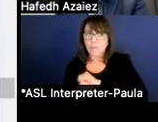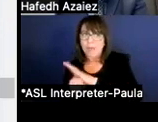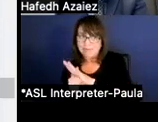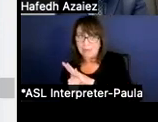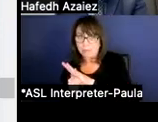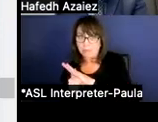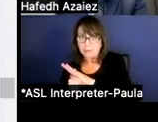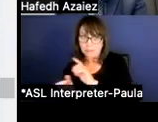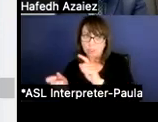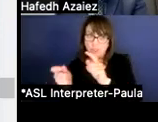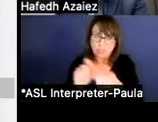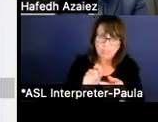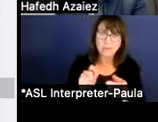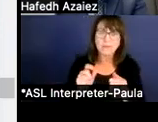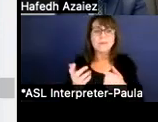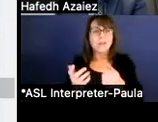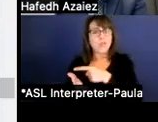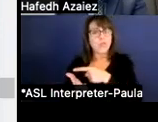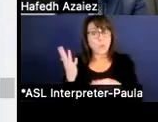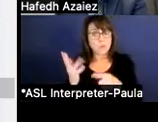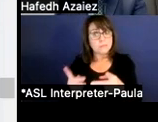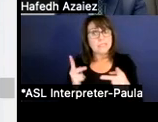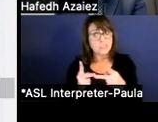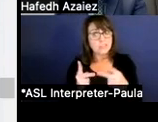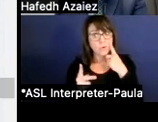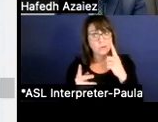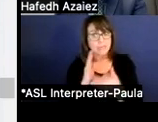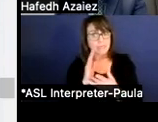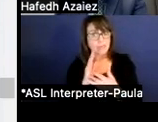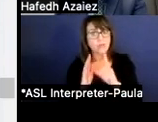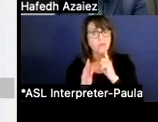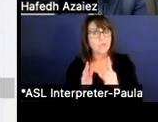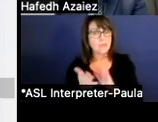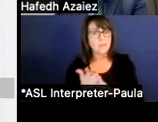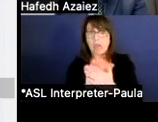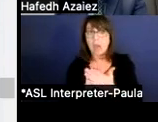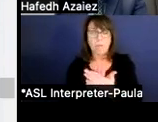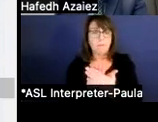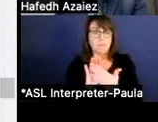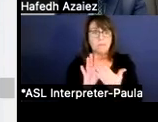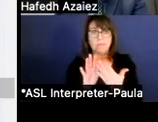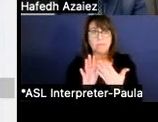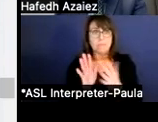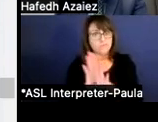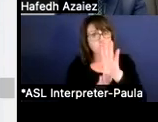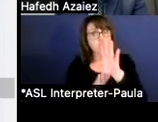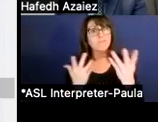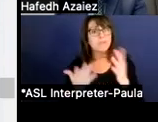how critical those technology positions have really become in a school district. But also then the challenges of making sure